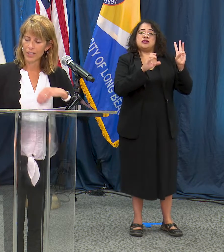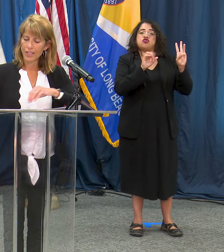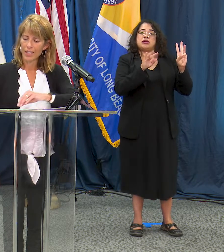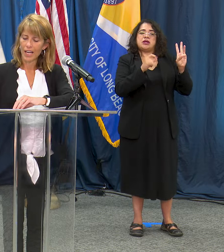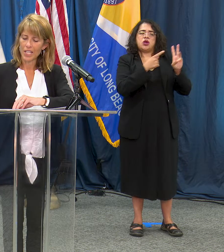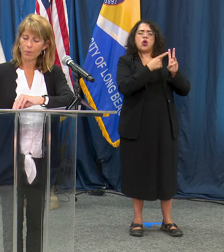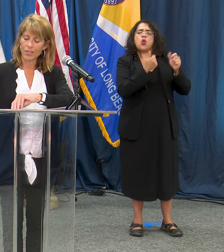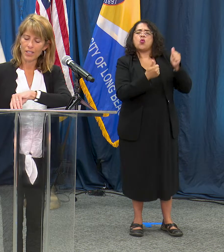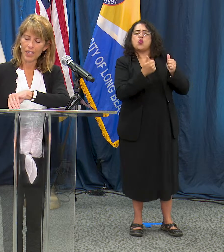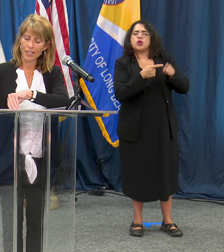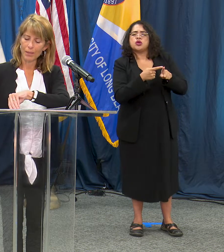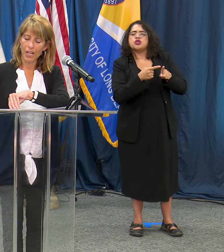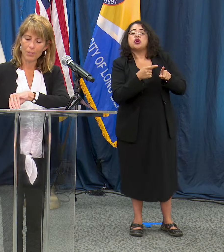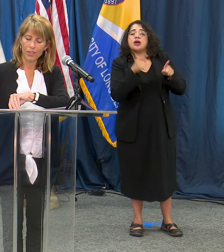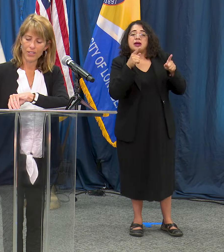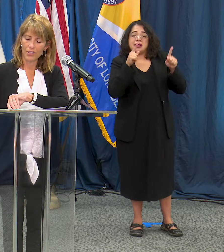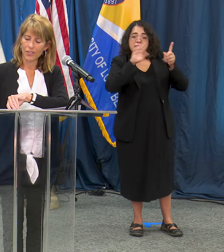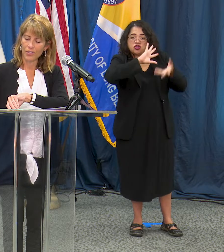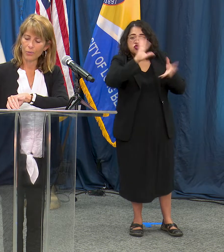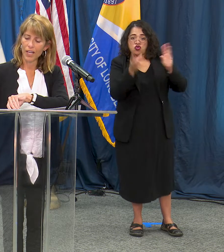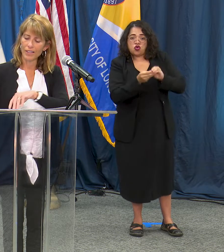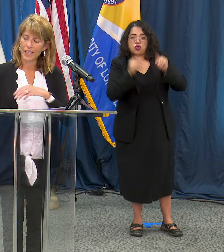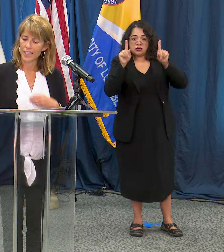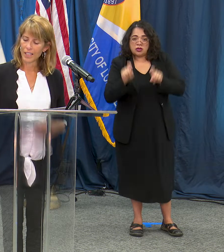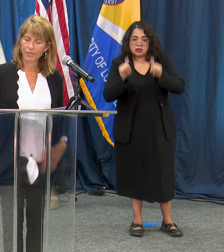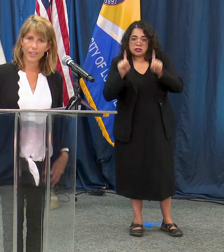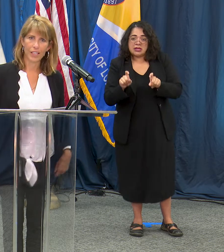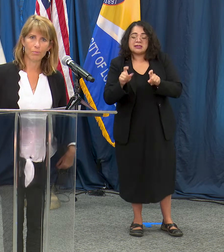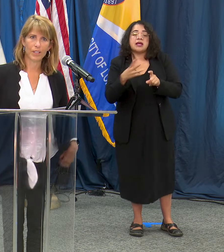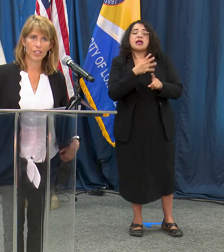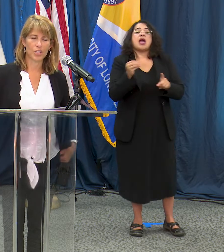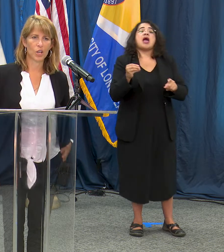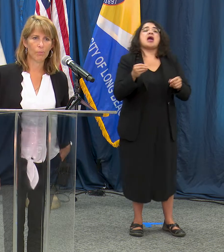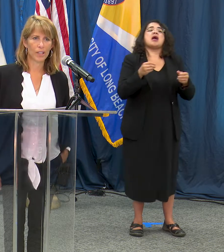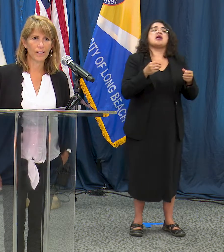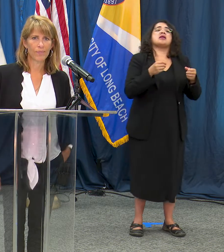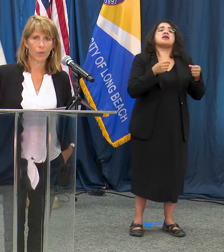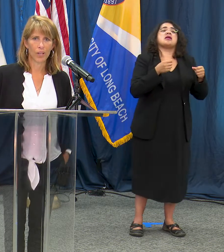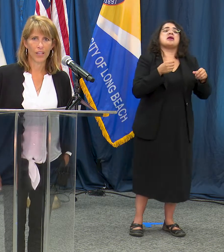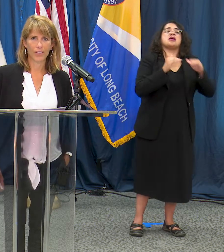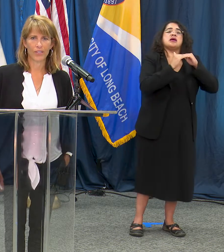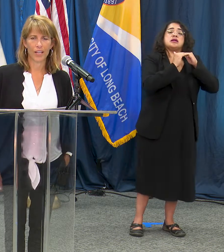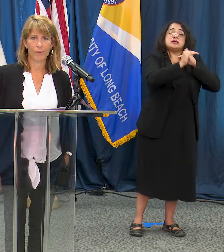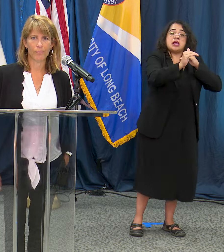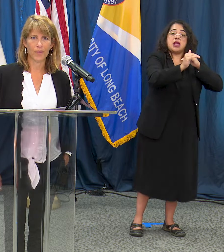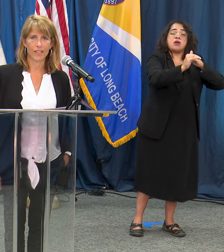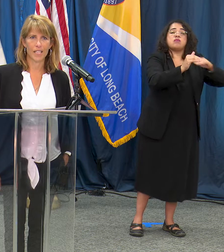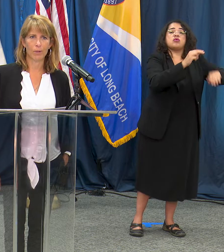stable hospitalizations as well. The previous to open was stable